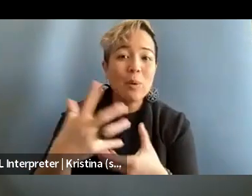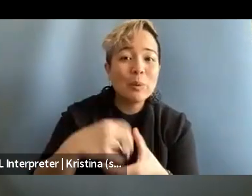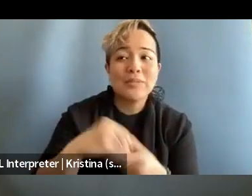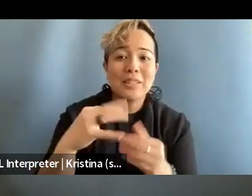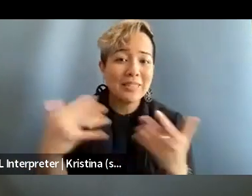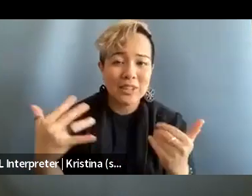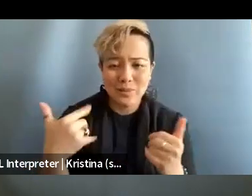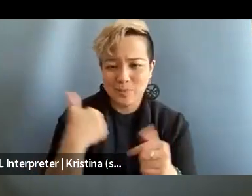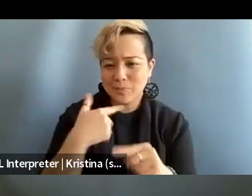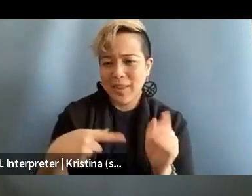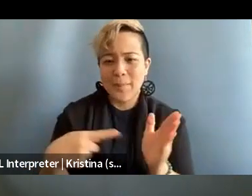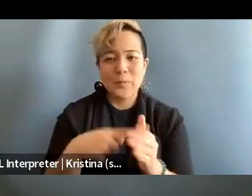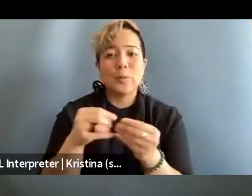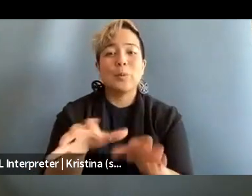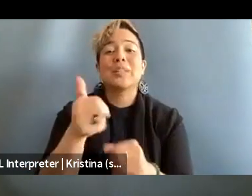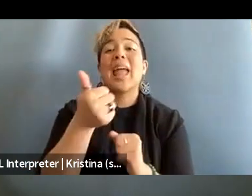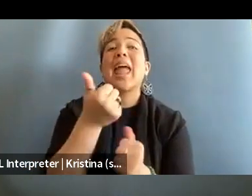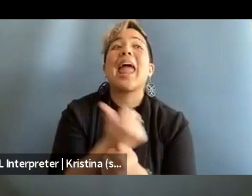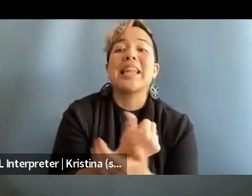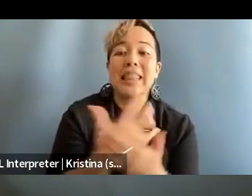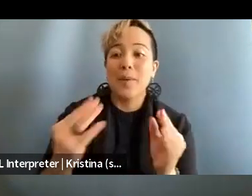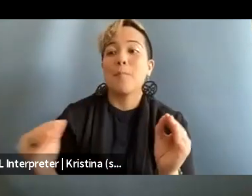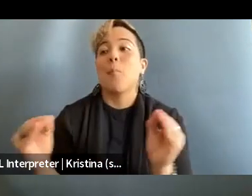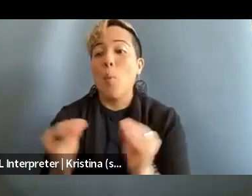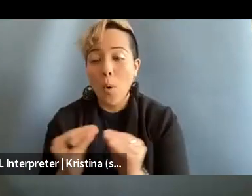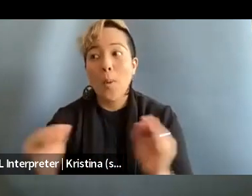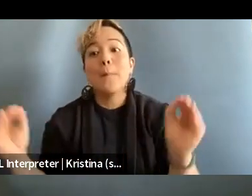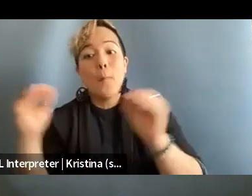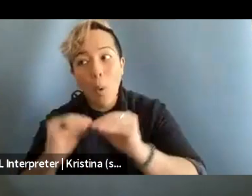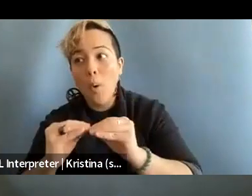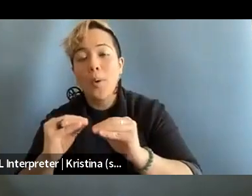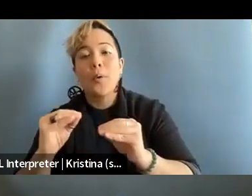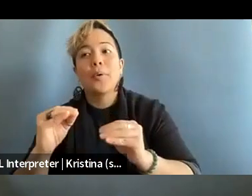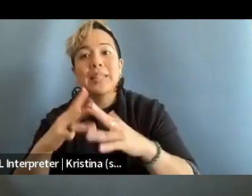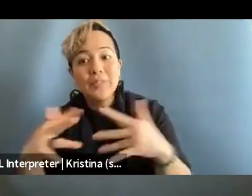We can't afford to lose anything more, any more diversity in newsrooms